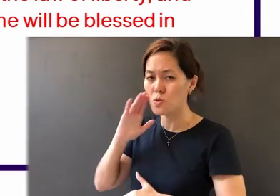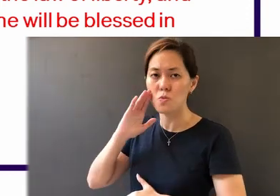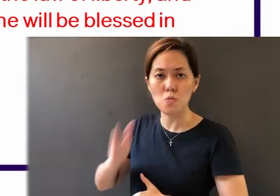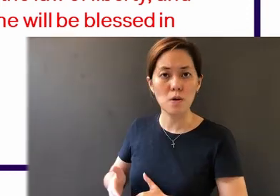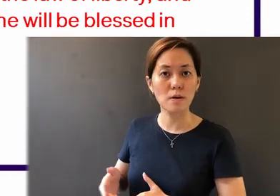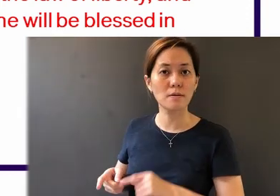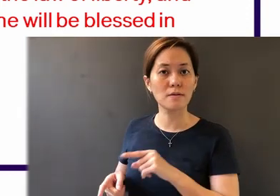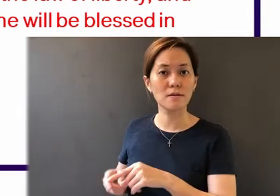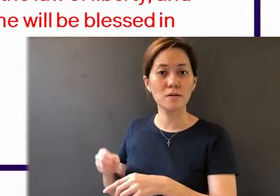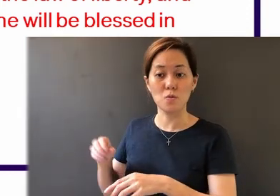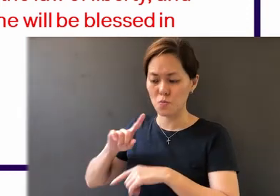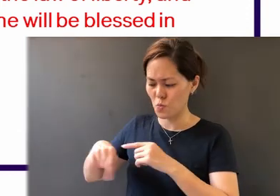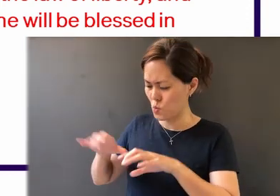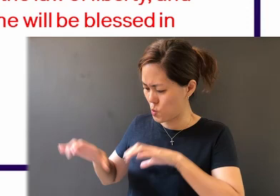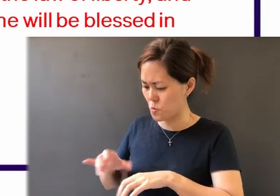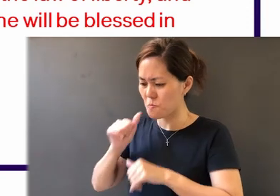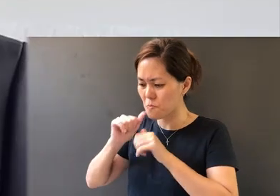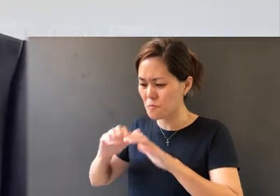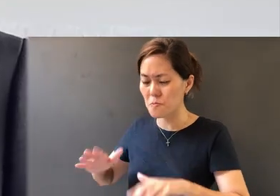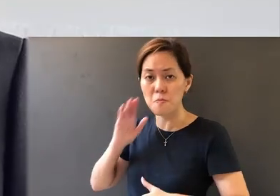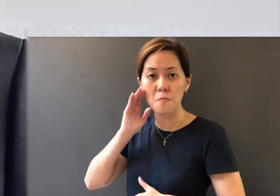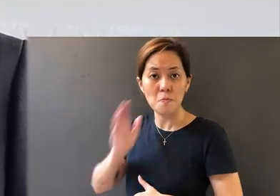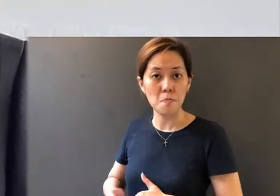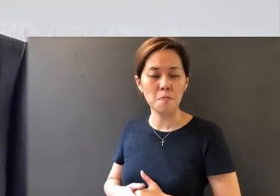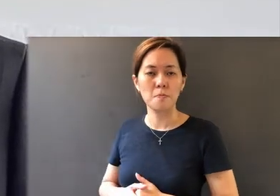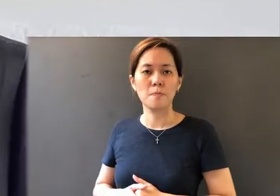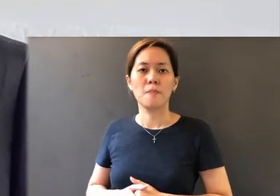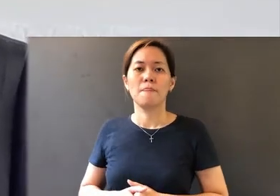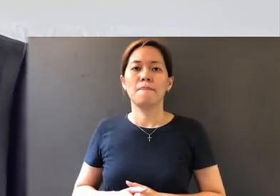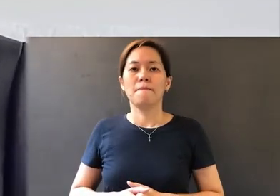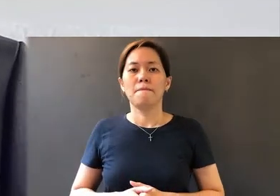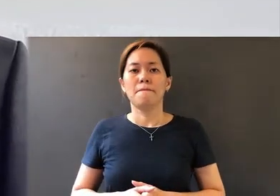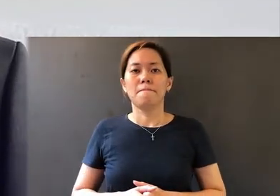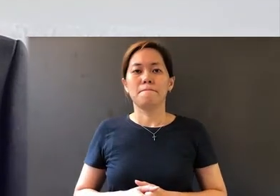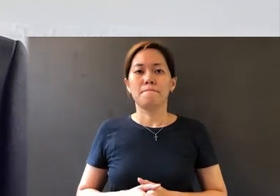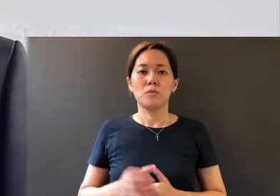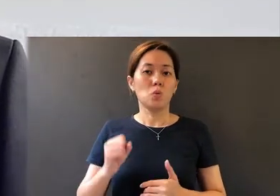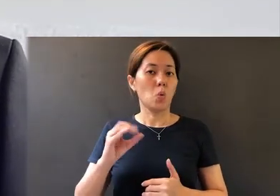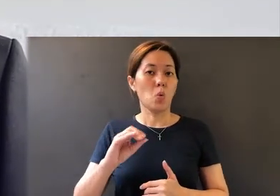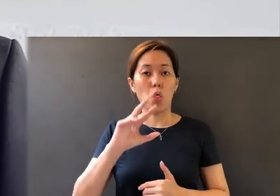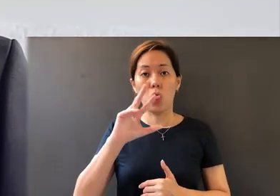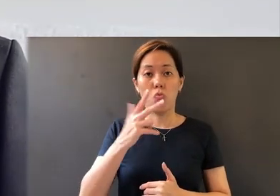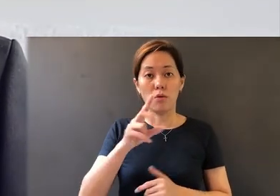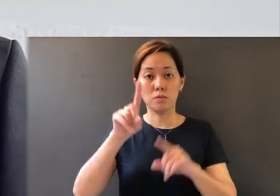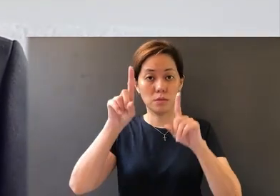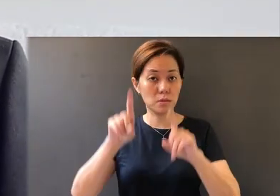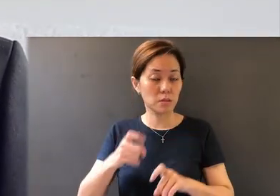in his doing." So the third test for real faith